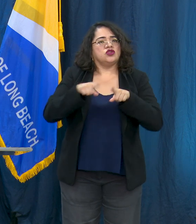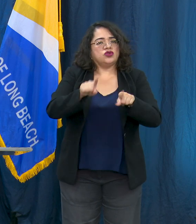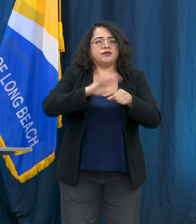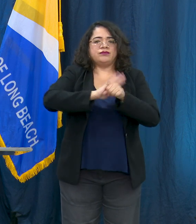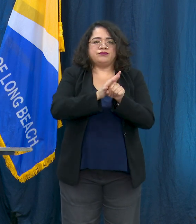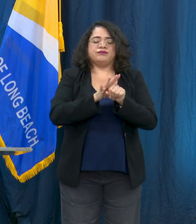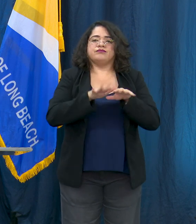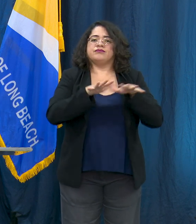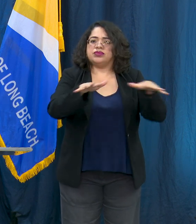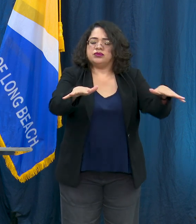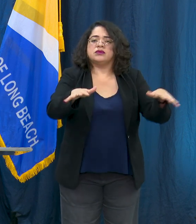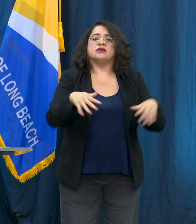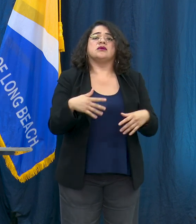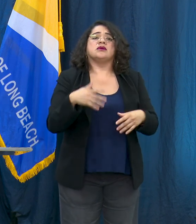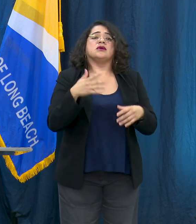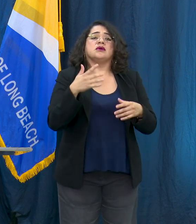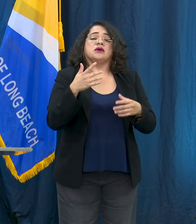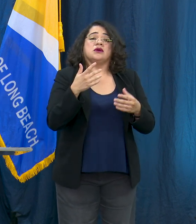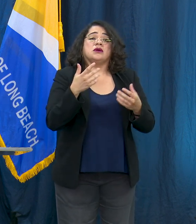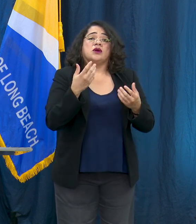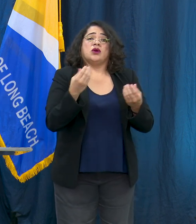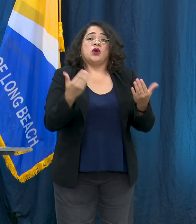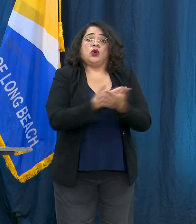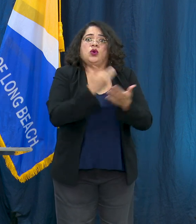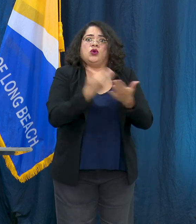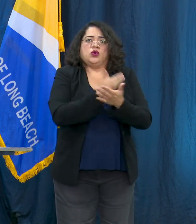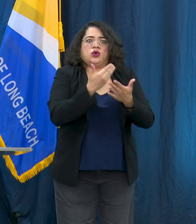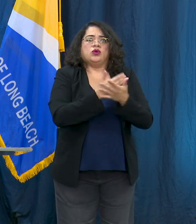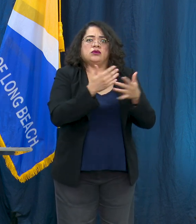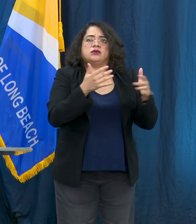measures to protect persons experiencing homelessness from COVID-19. These includes